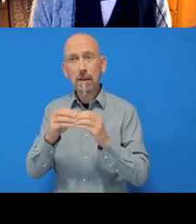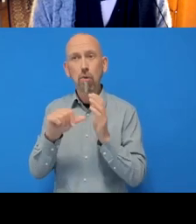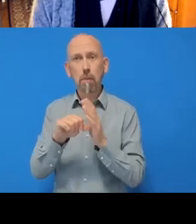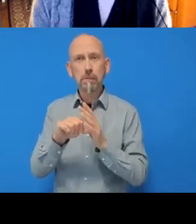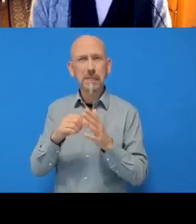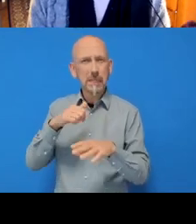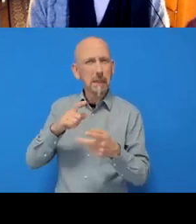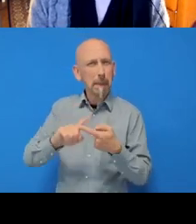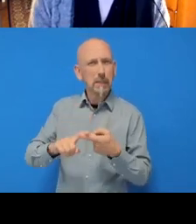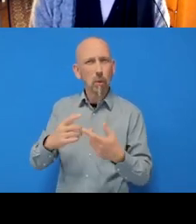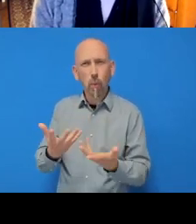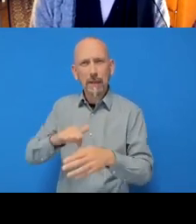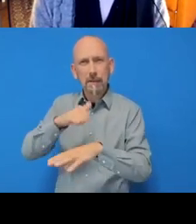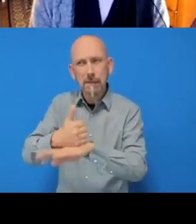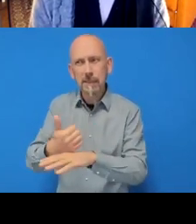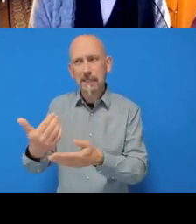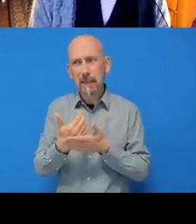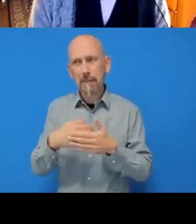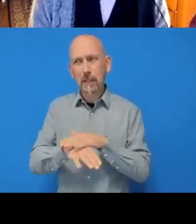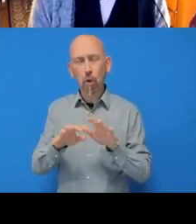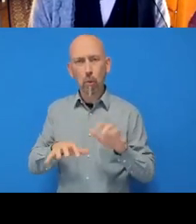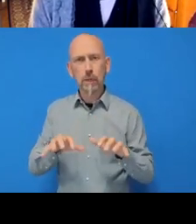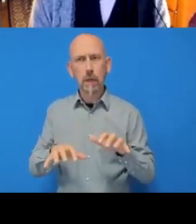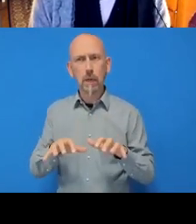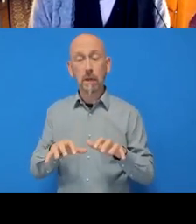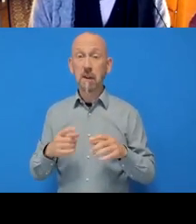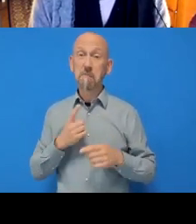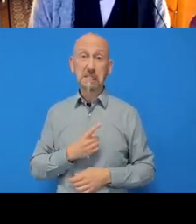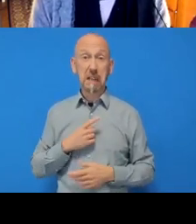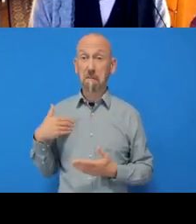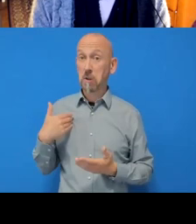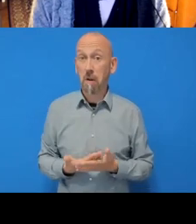why I have two copies of Git on my computer. It hasn't caused me any issues so far, but possibly for more advanced